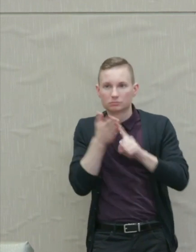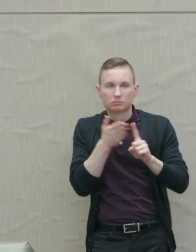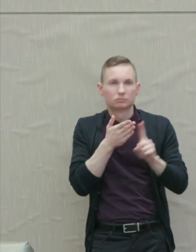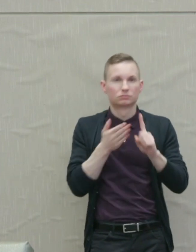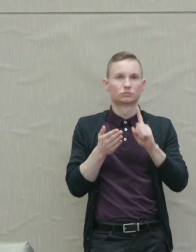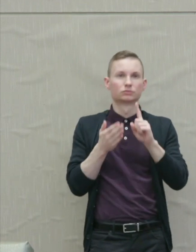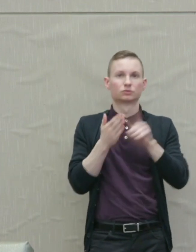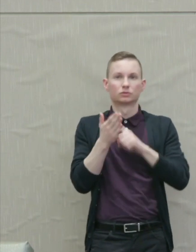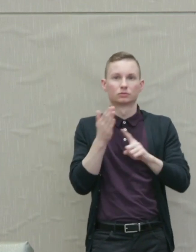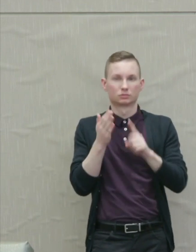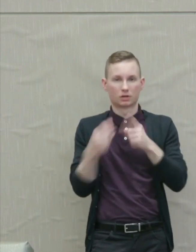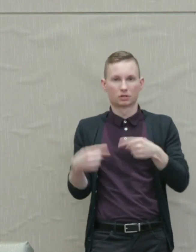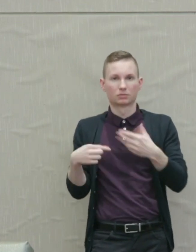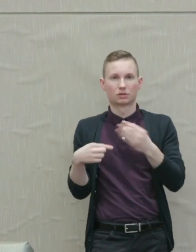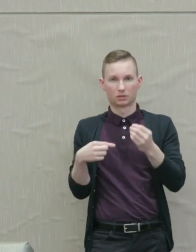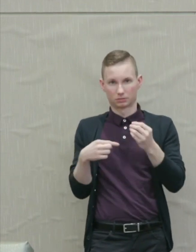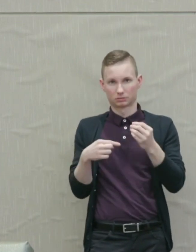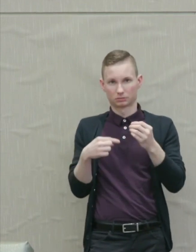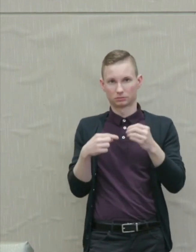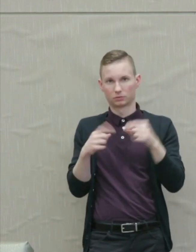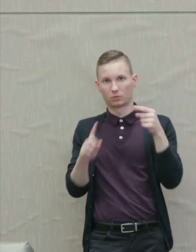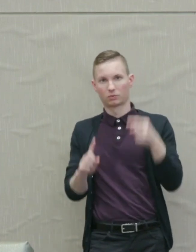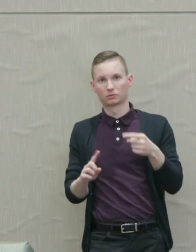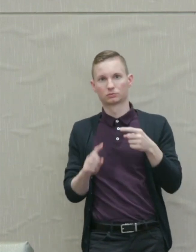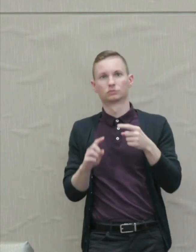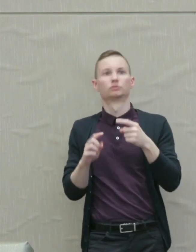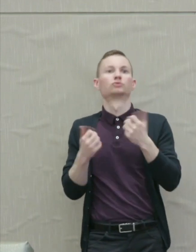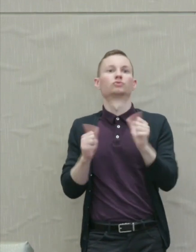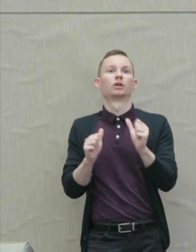initiatives to make common cause with opponents.